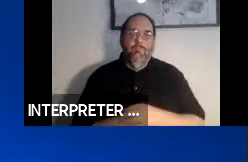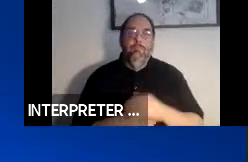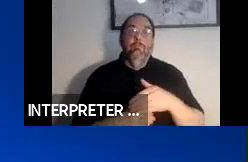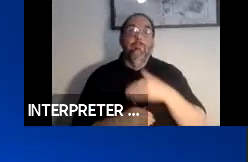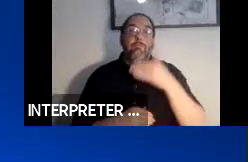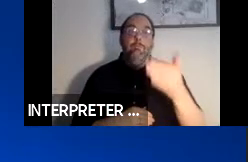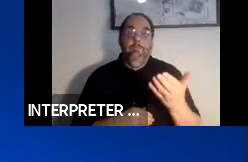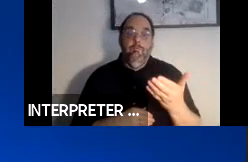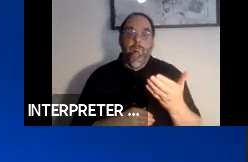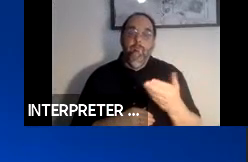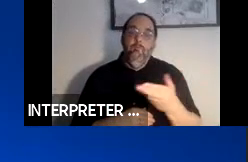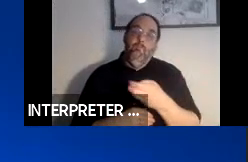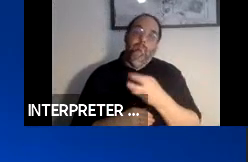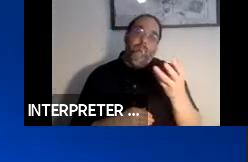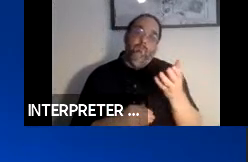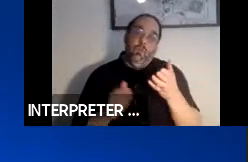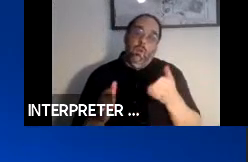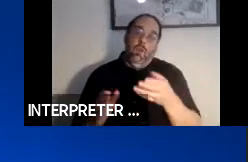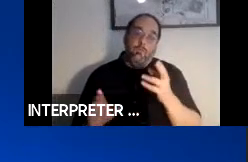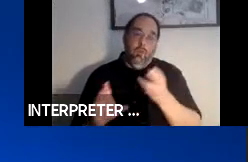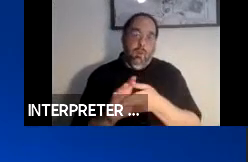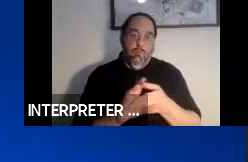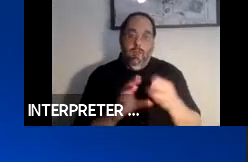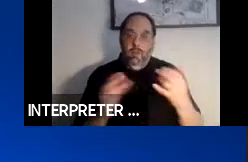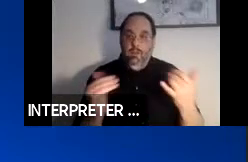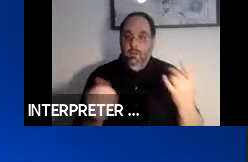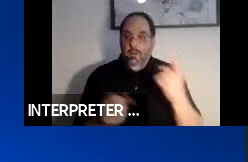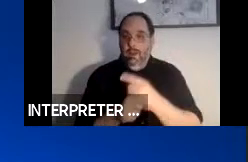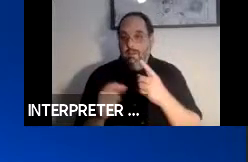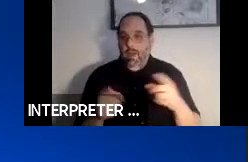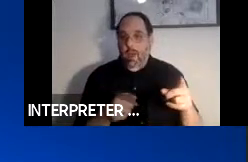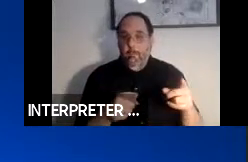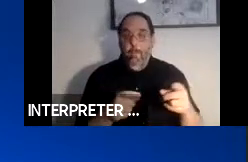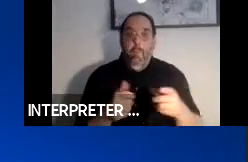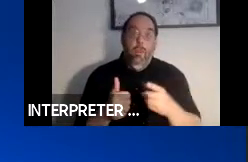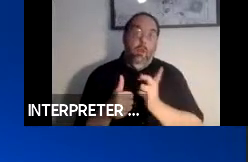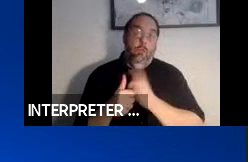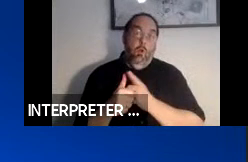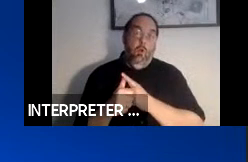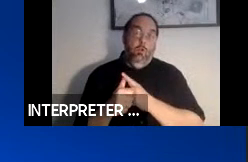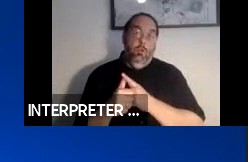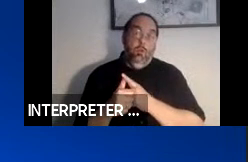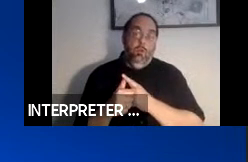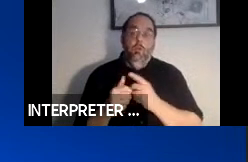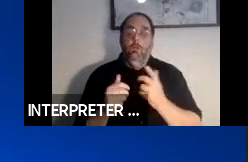There are a few ways you can participate in today's event. First, our moderator Bruce Bailey